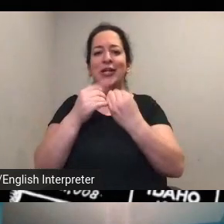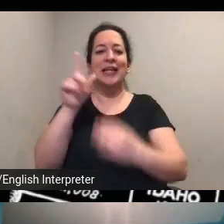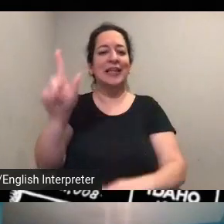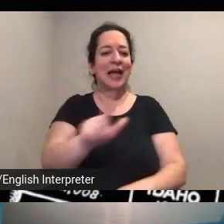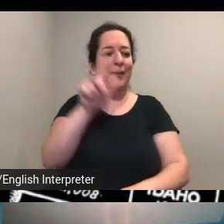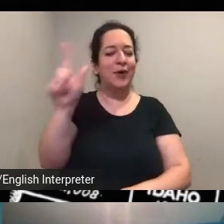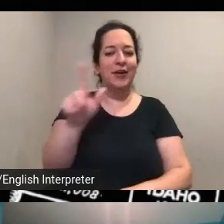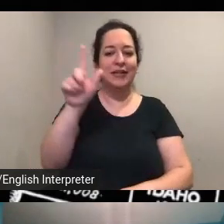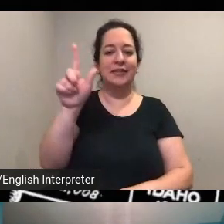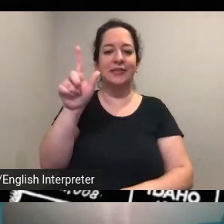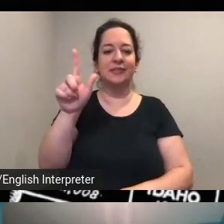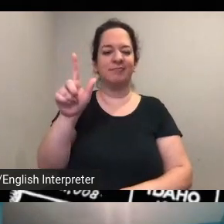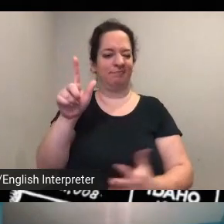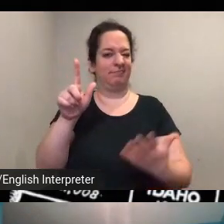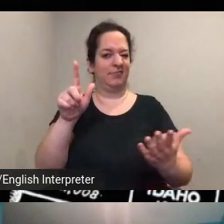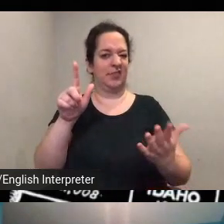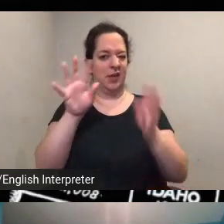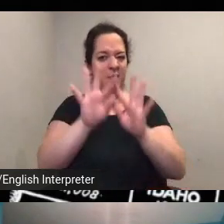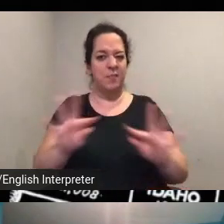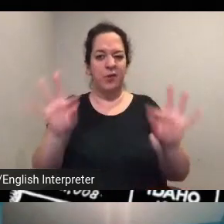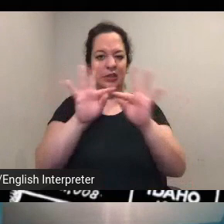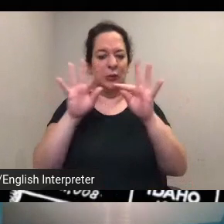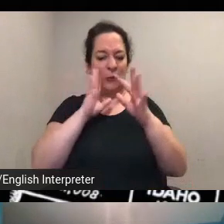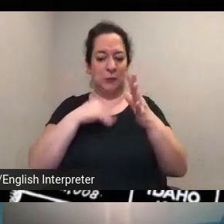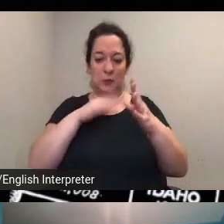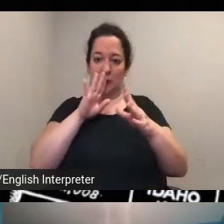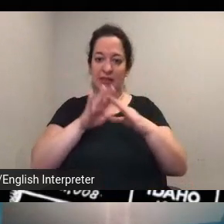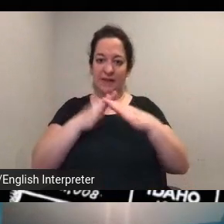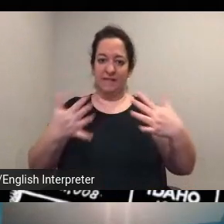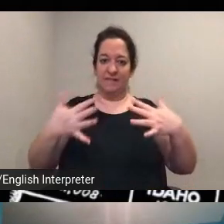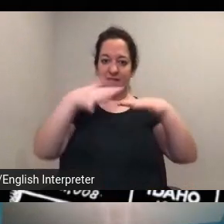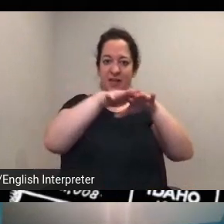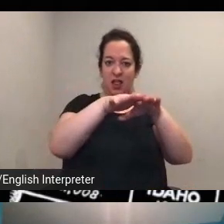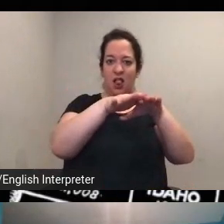kind of fill in the gaps that we have um and